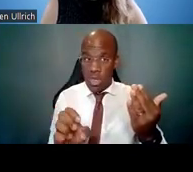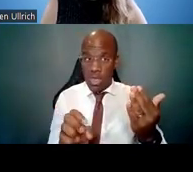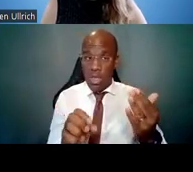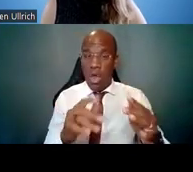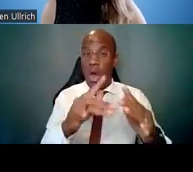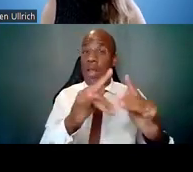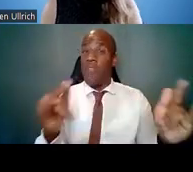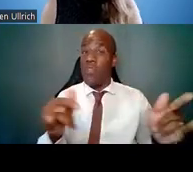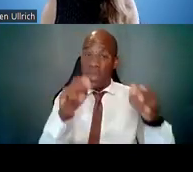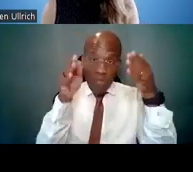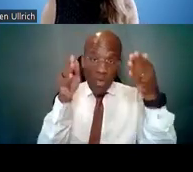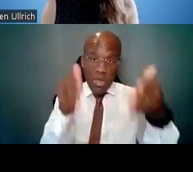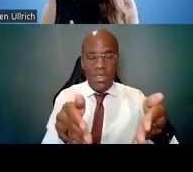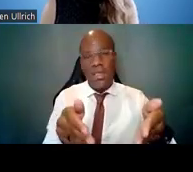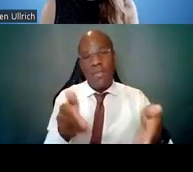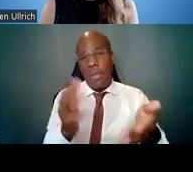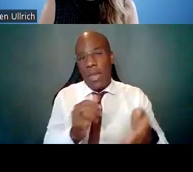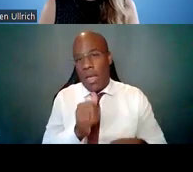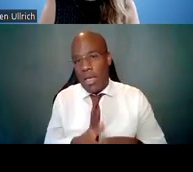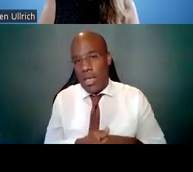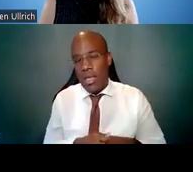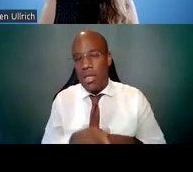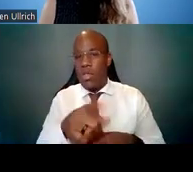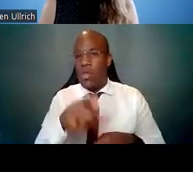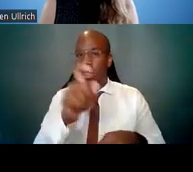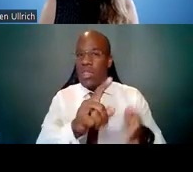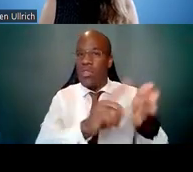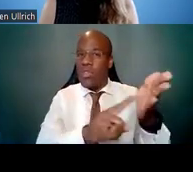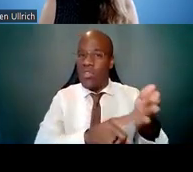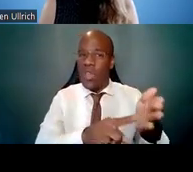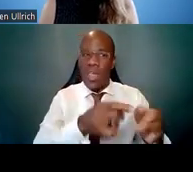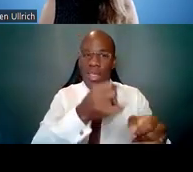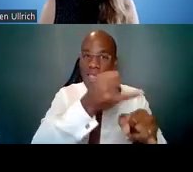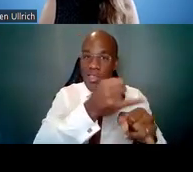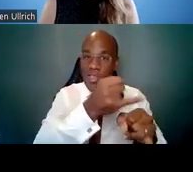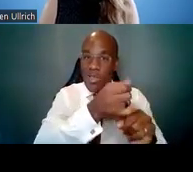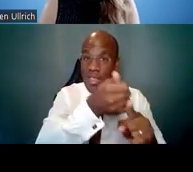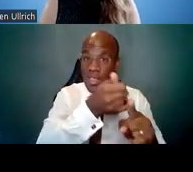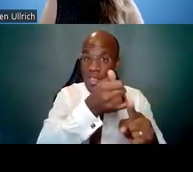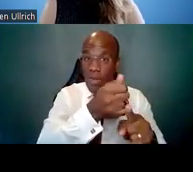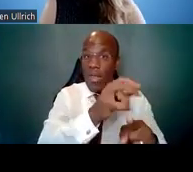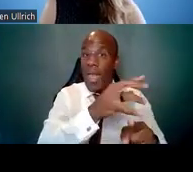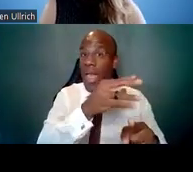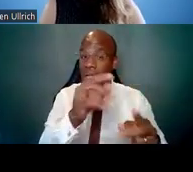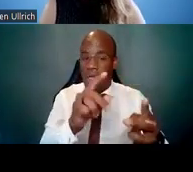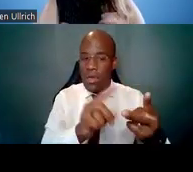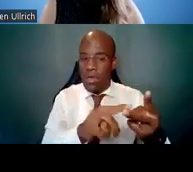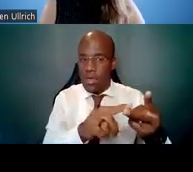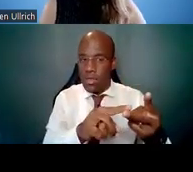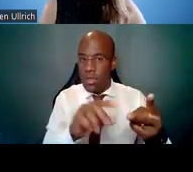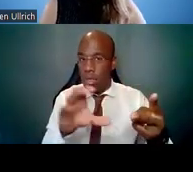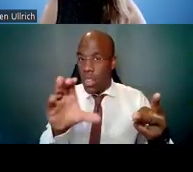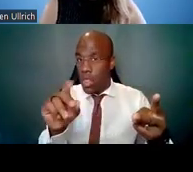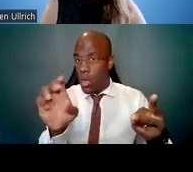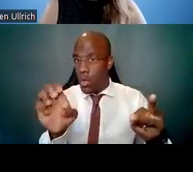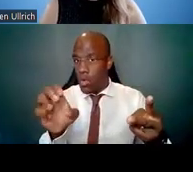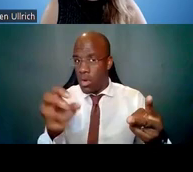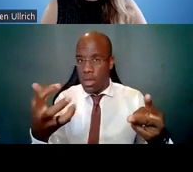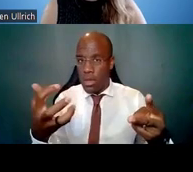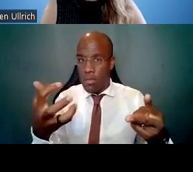So you have to check both the institute that you're interested in, and whether this particular flavor of the funding